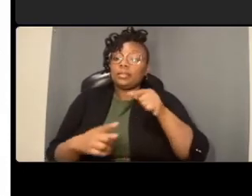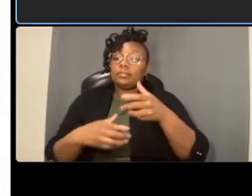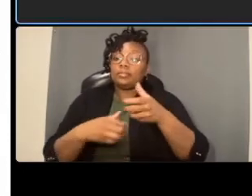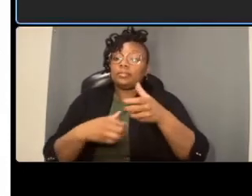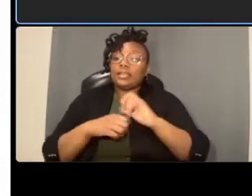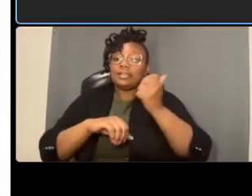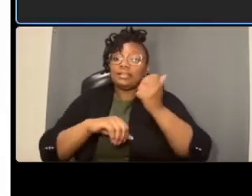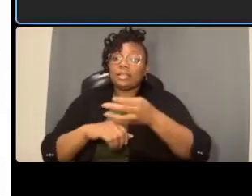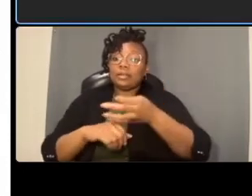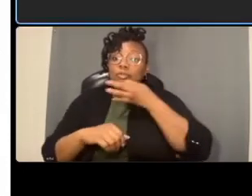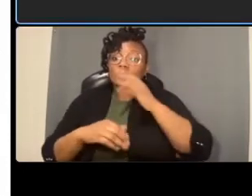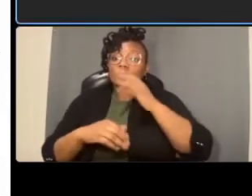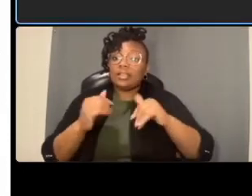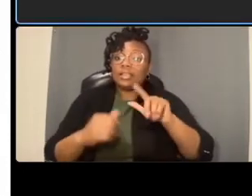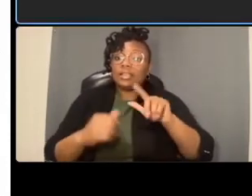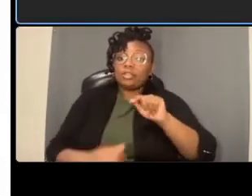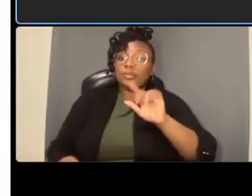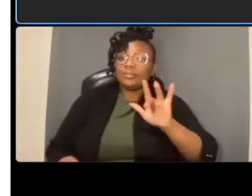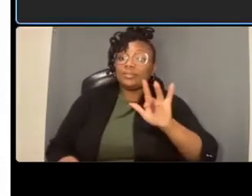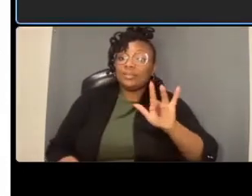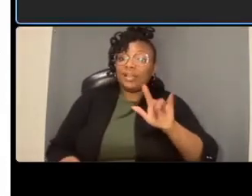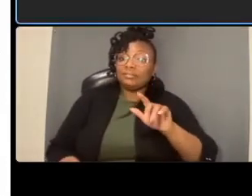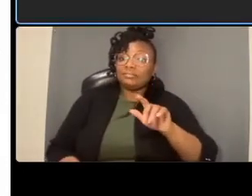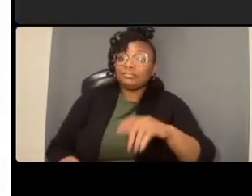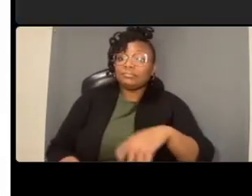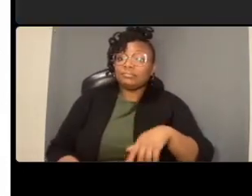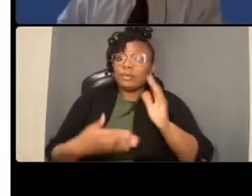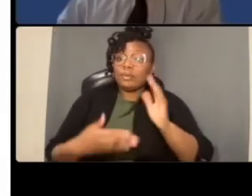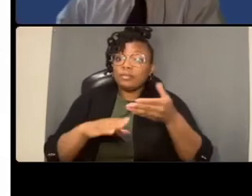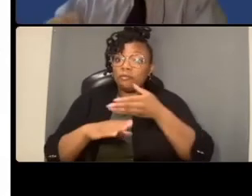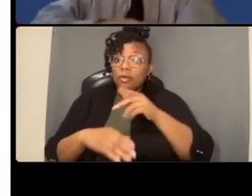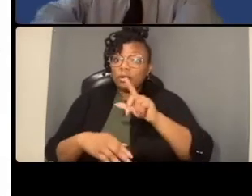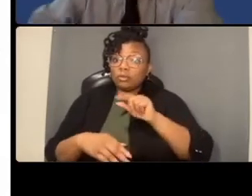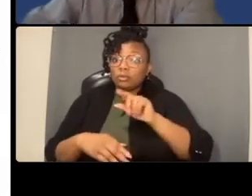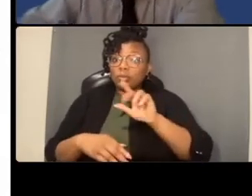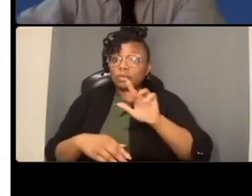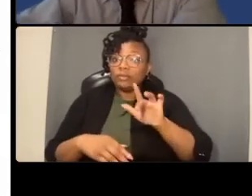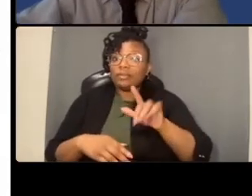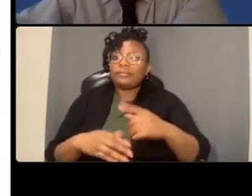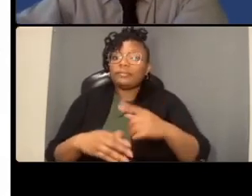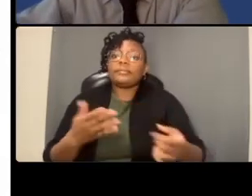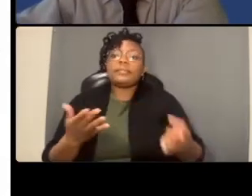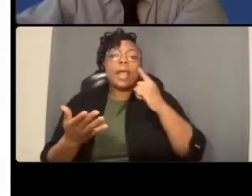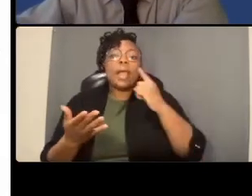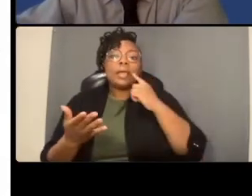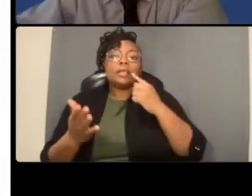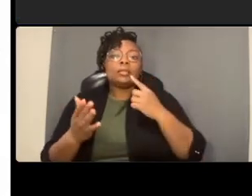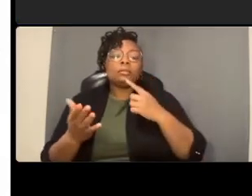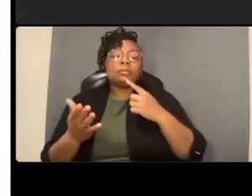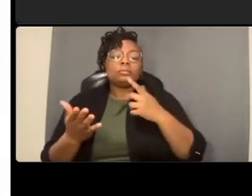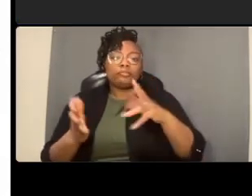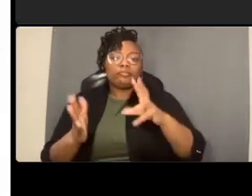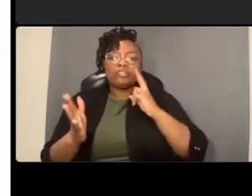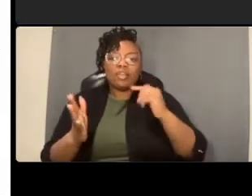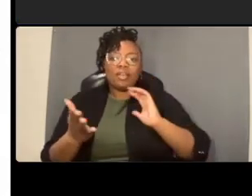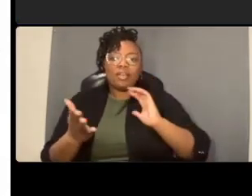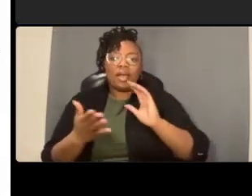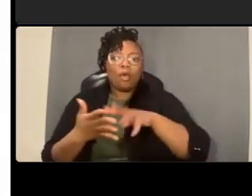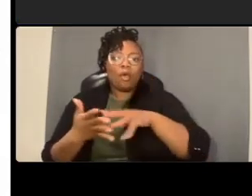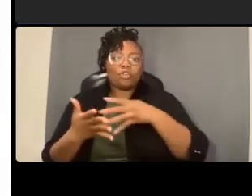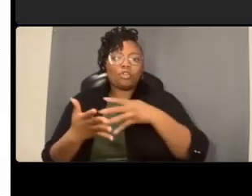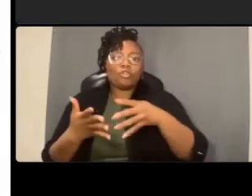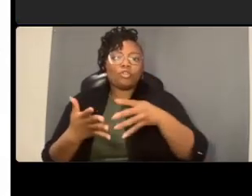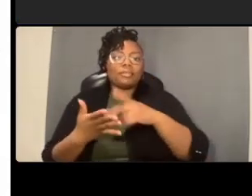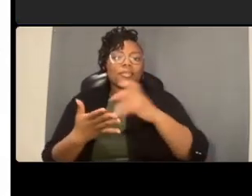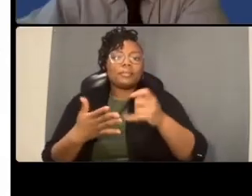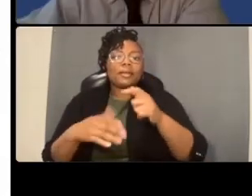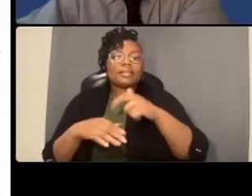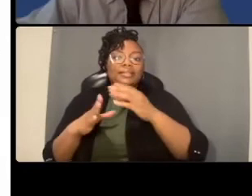graphic uh on the project timeline uh we have two procurement elements of the project one is design